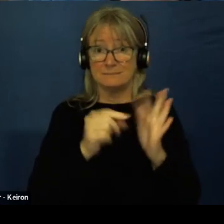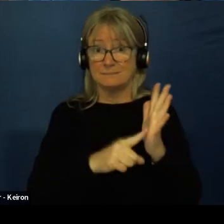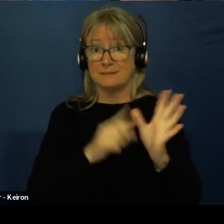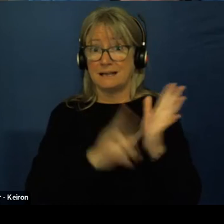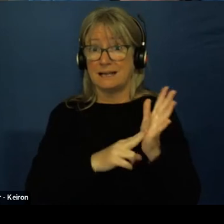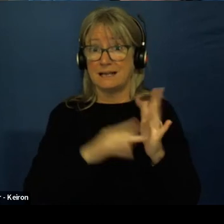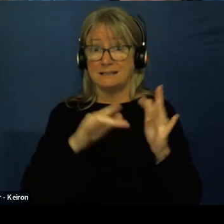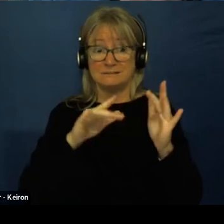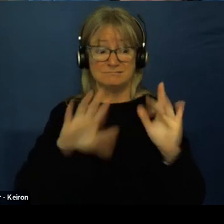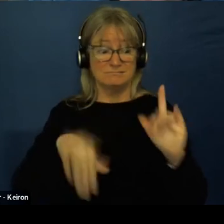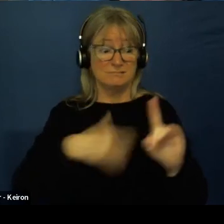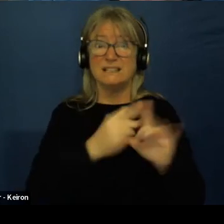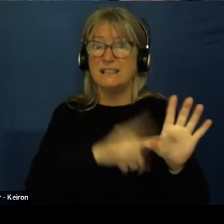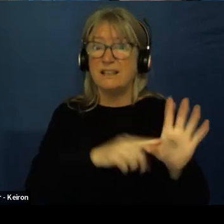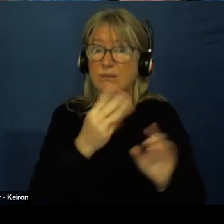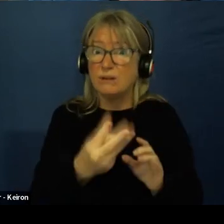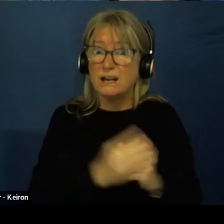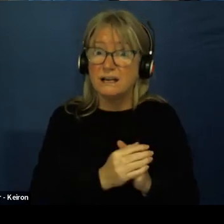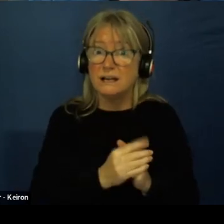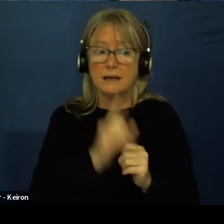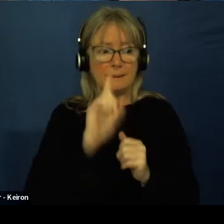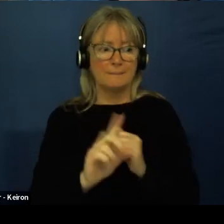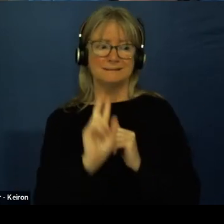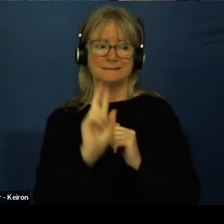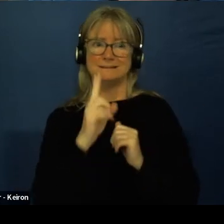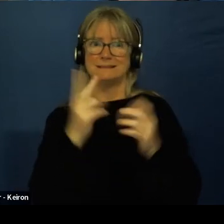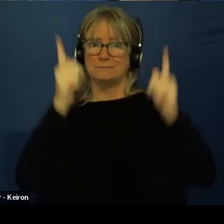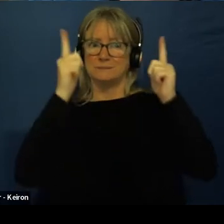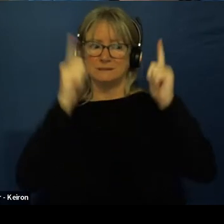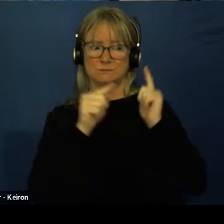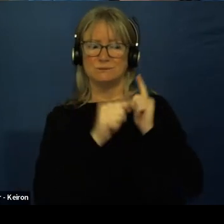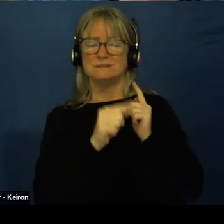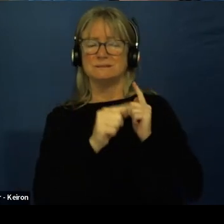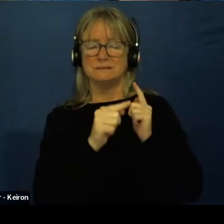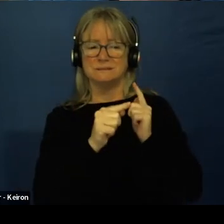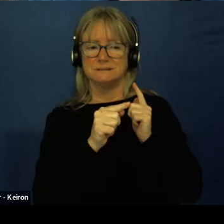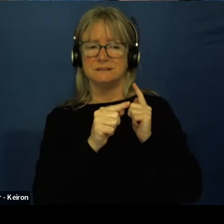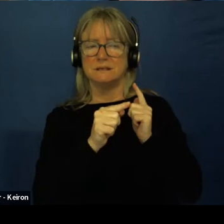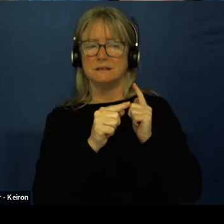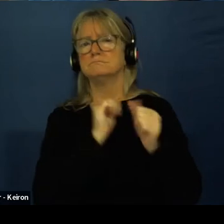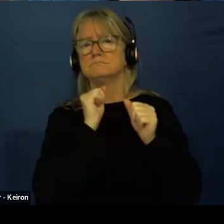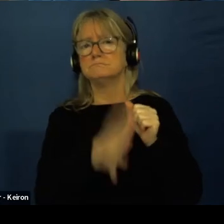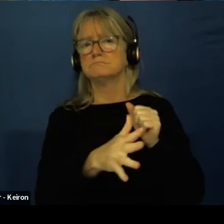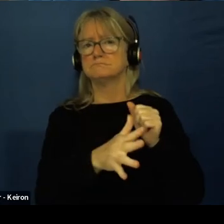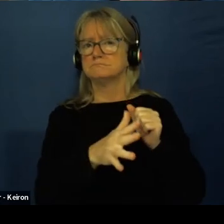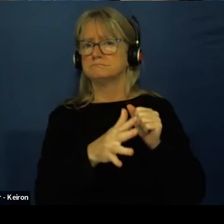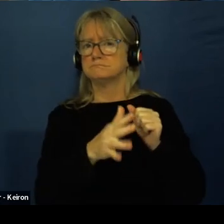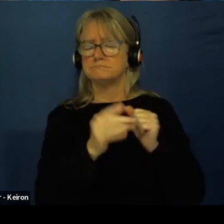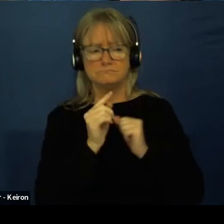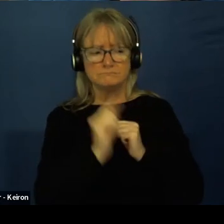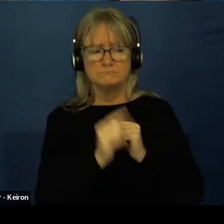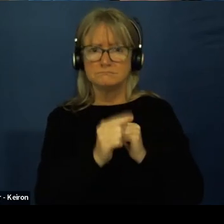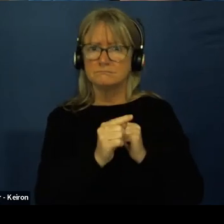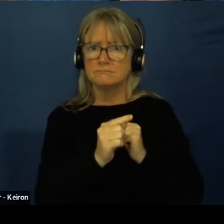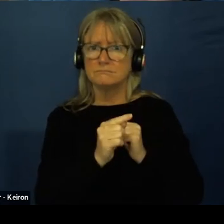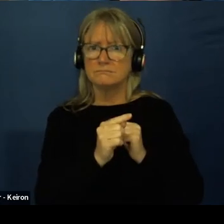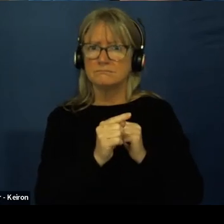But the assistant principal at the time was tremendous and got me in.